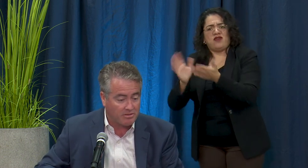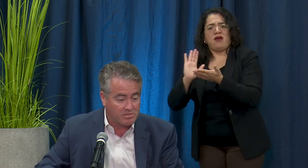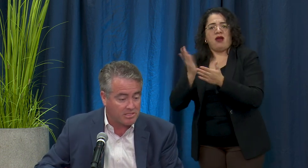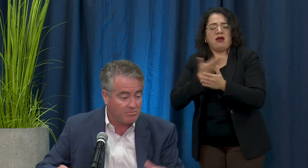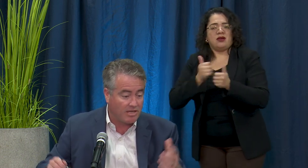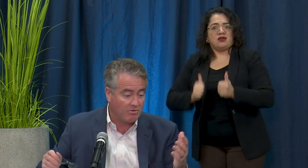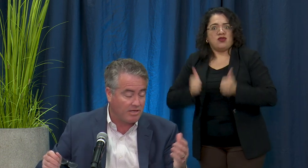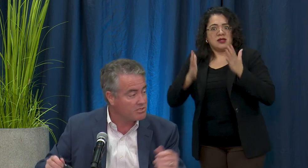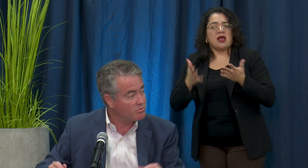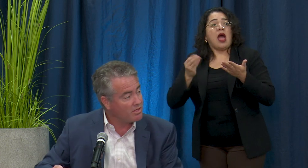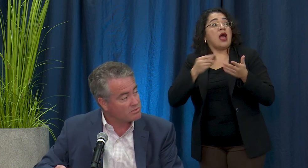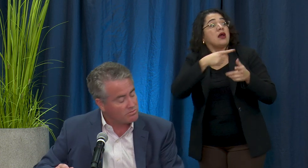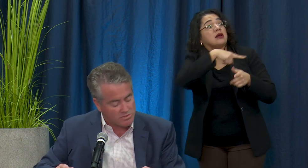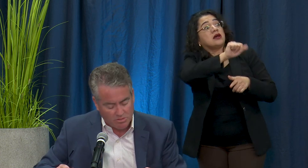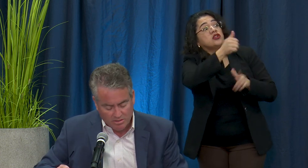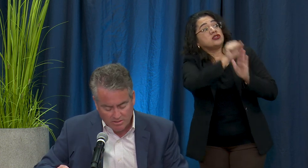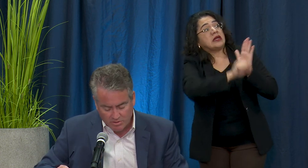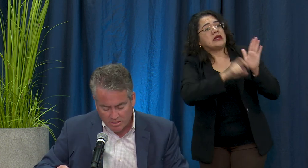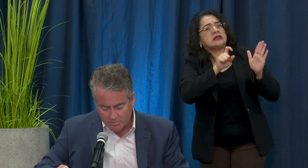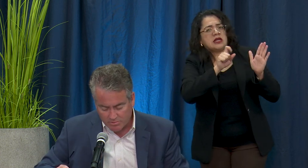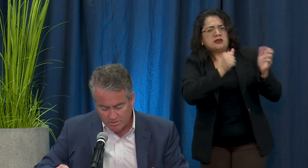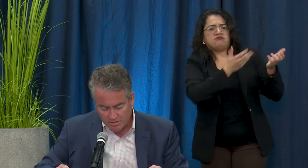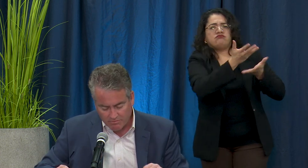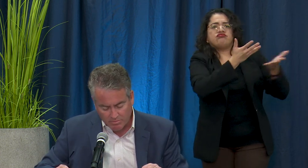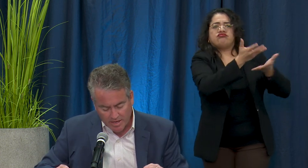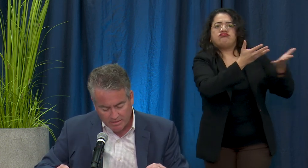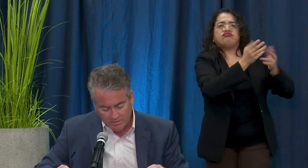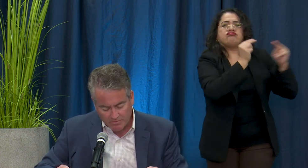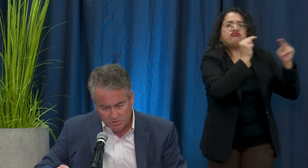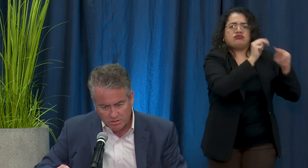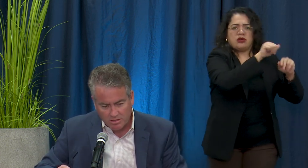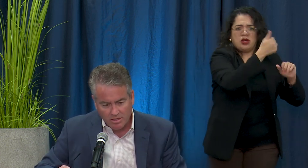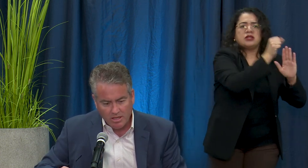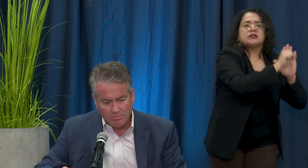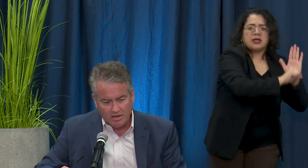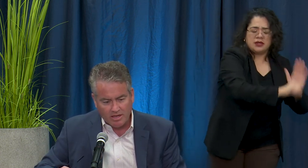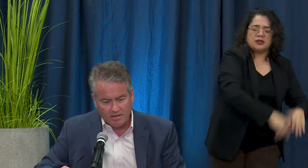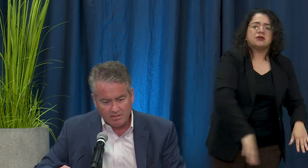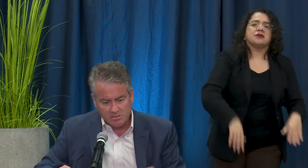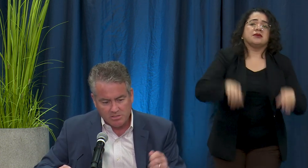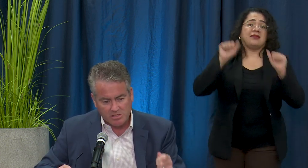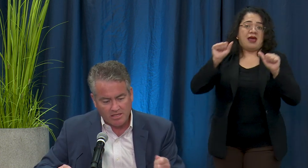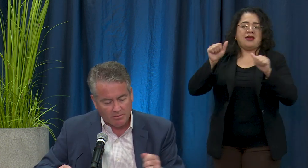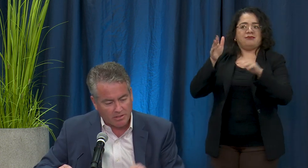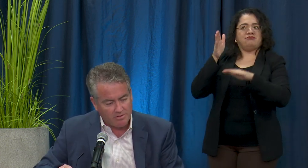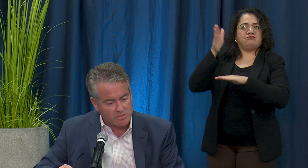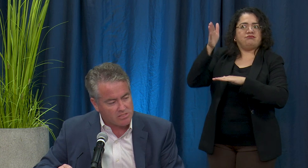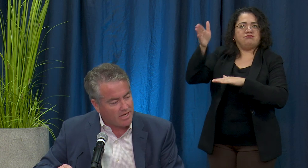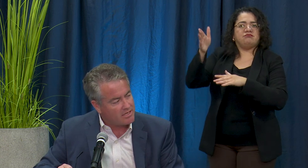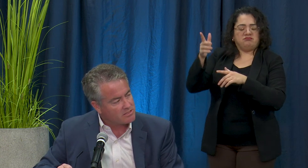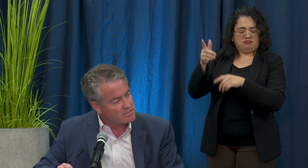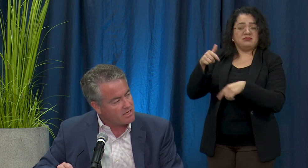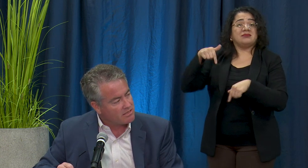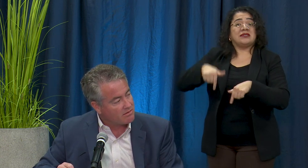other states in many ways as well so we'll see what comes from that in the future but again this is a state that believes in science, the state that